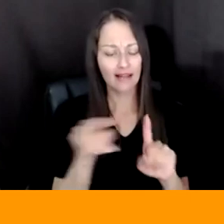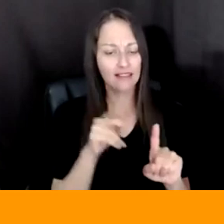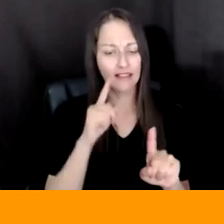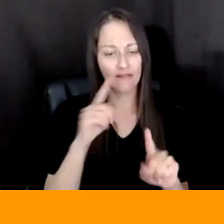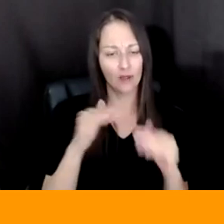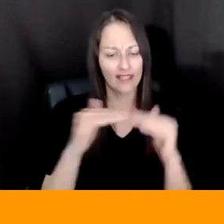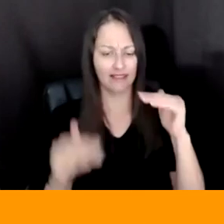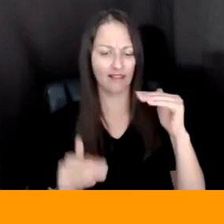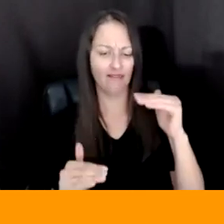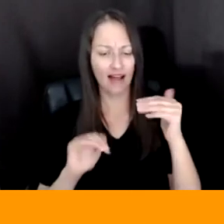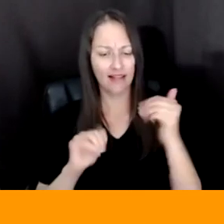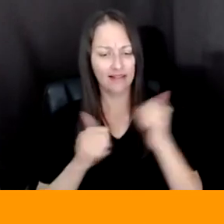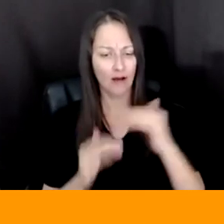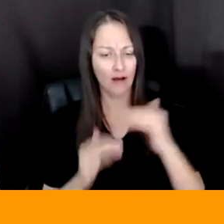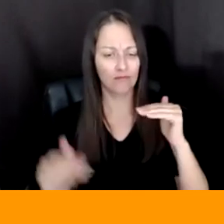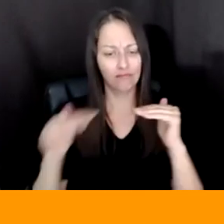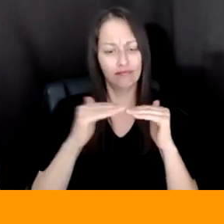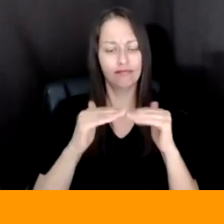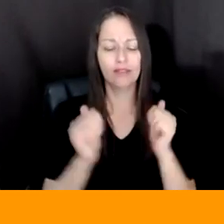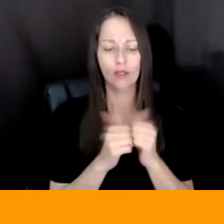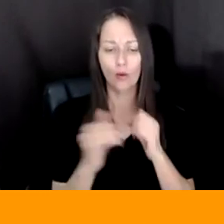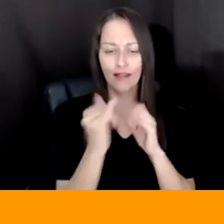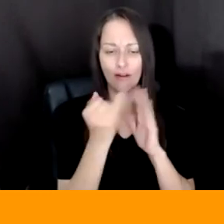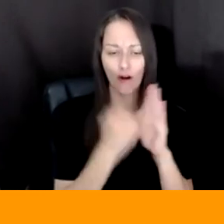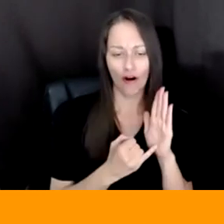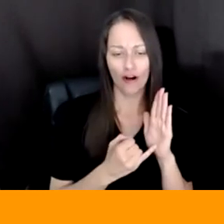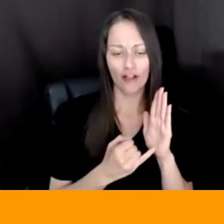WITH ART AND TECHNOLOGY IN A WAY THAT ART THAT DOESN'T USE TECHNOLOGY